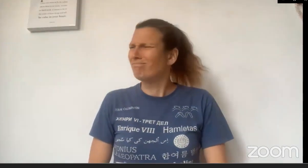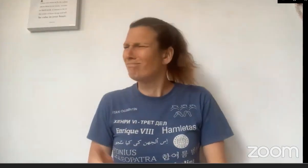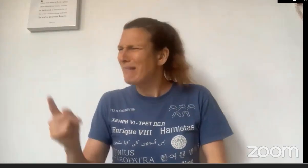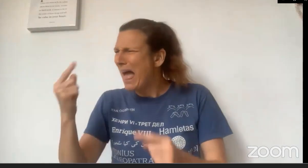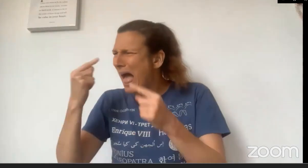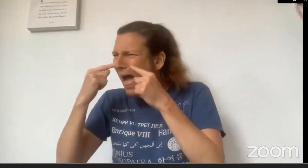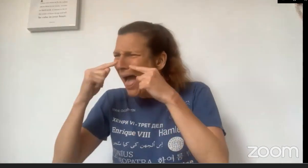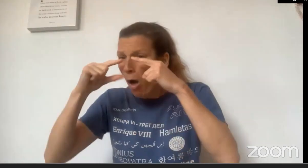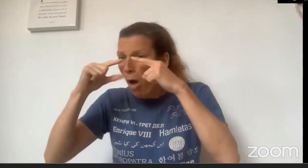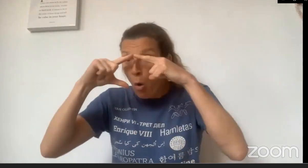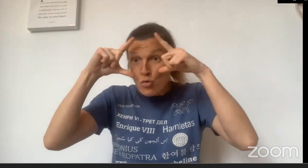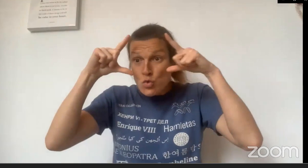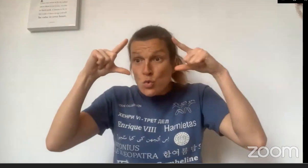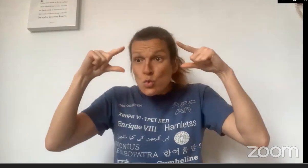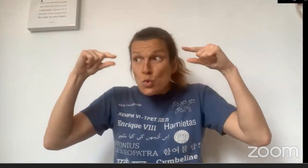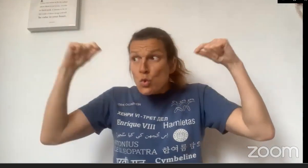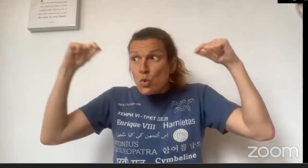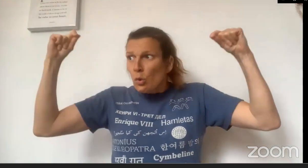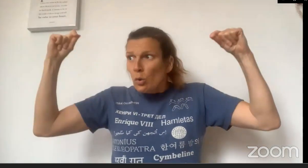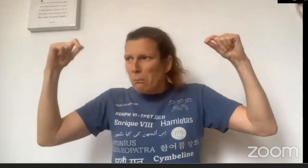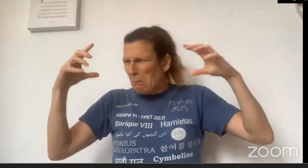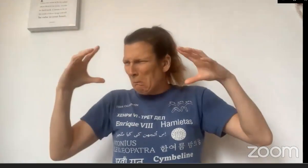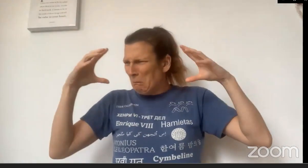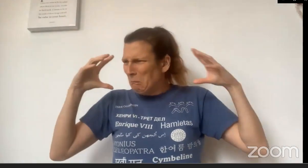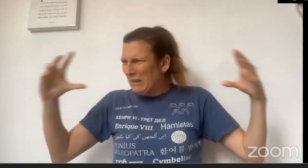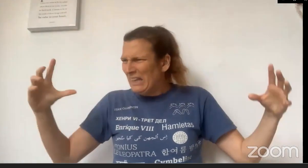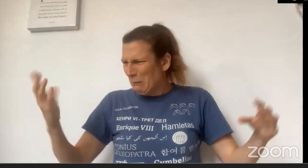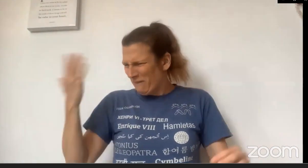"Yes, but, Grandma... your eyes... they're really big...